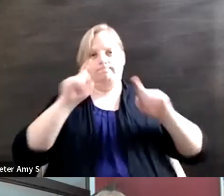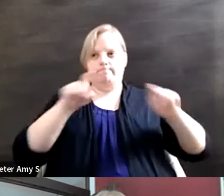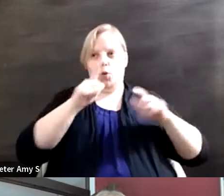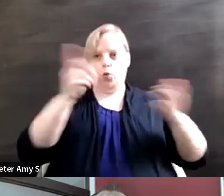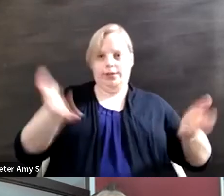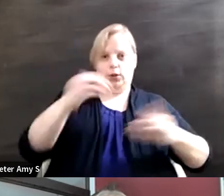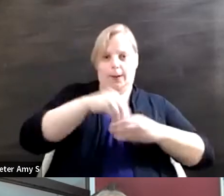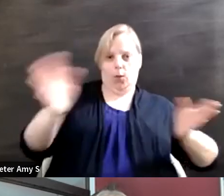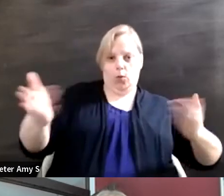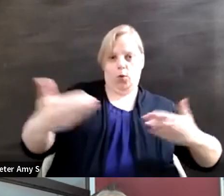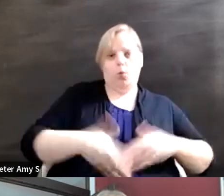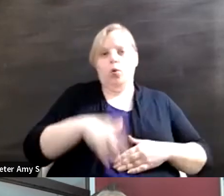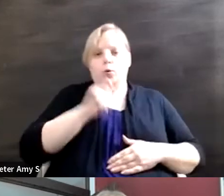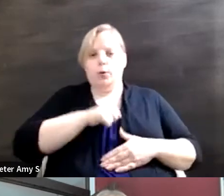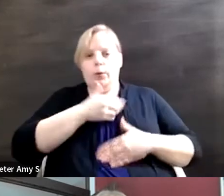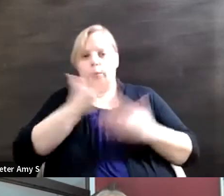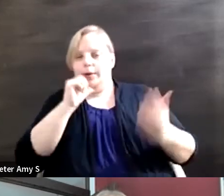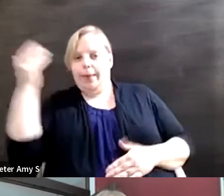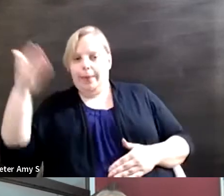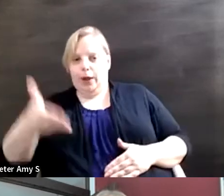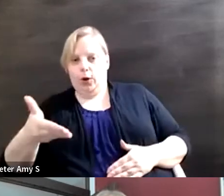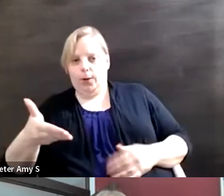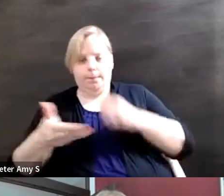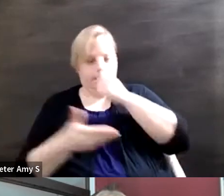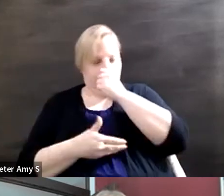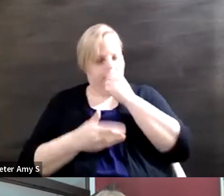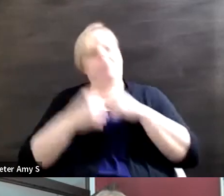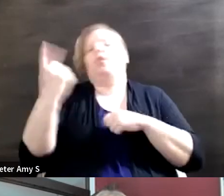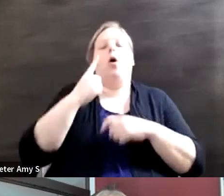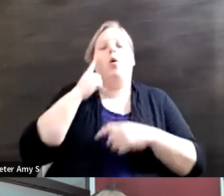virtual or otherwise, but it's always going to be a work in progress and hopefully